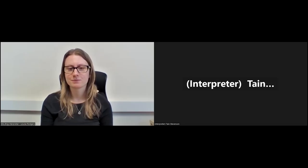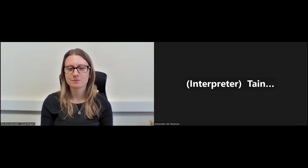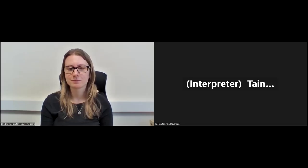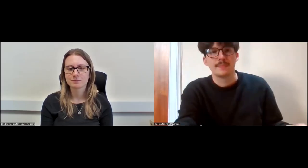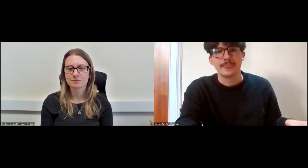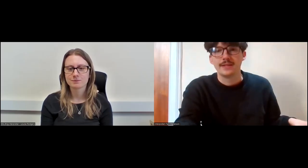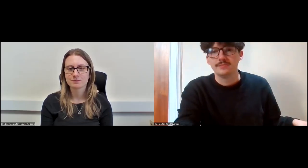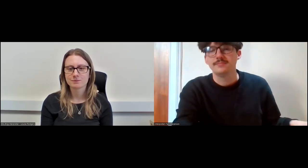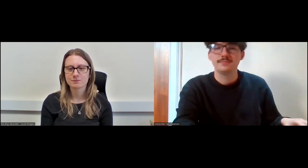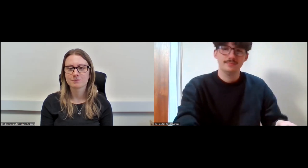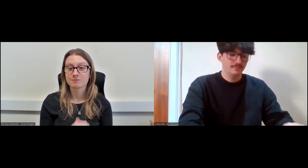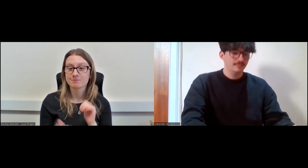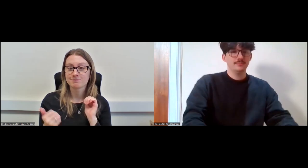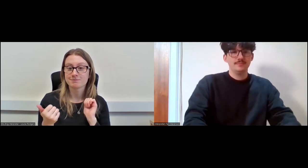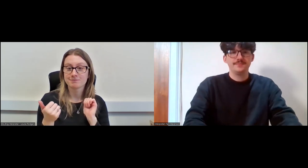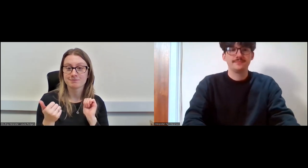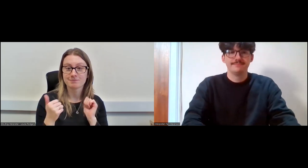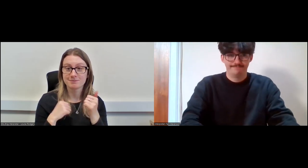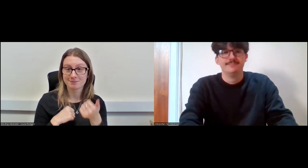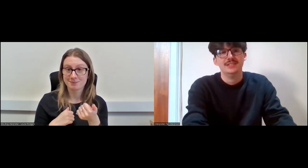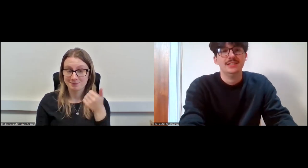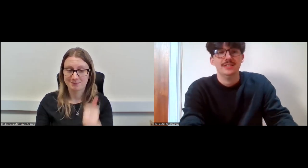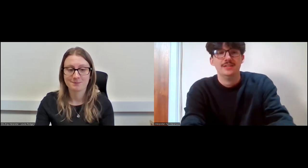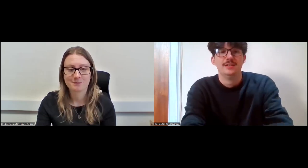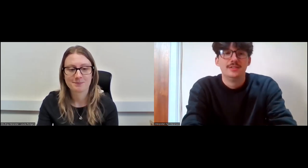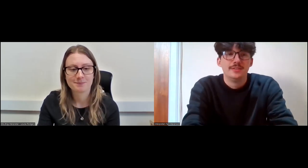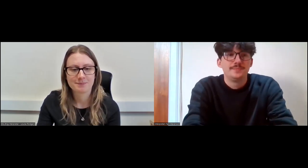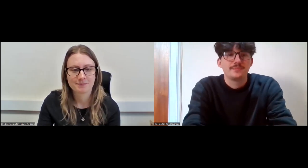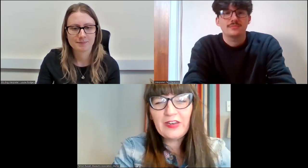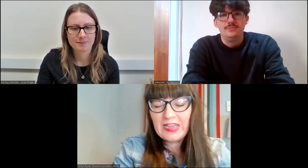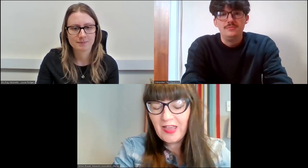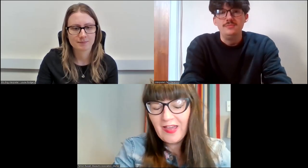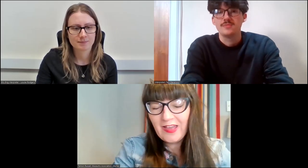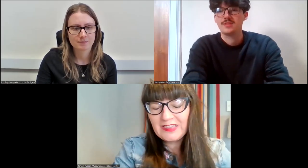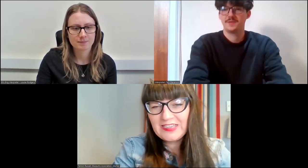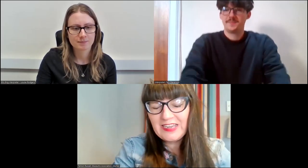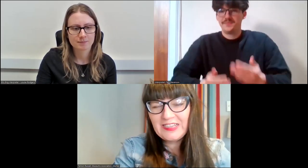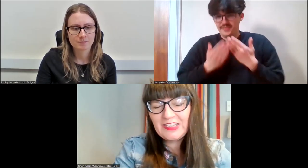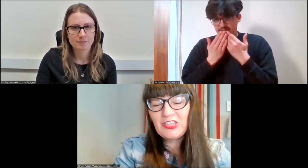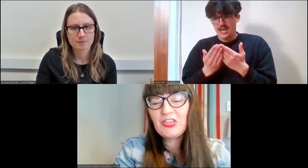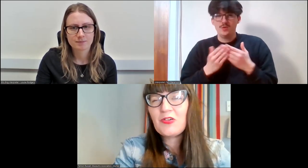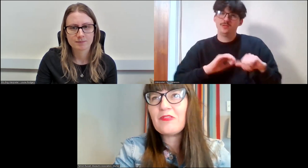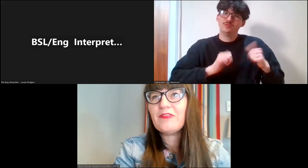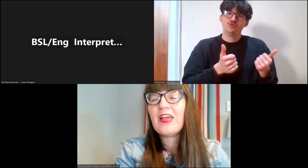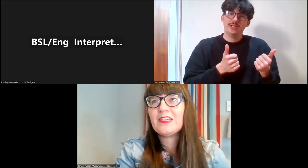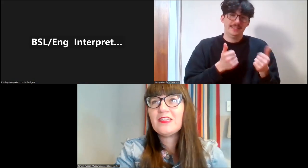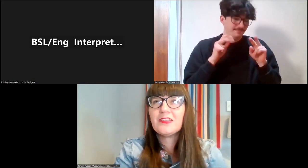Wonderful, thank you so much, always lovely to listen to your reflections,